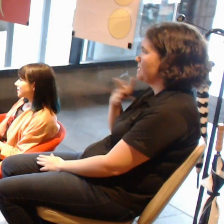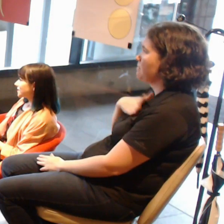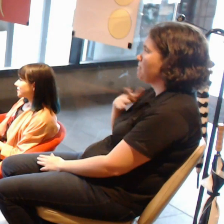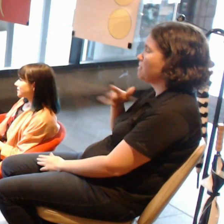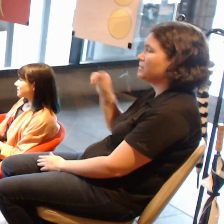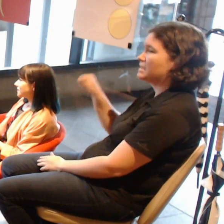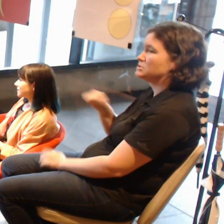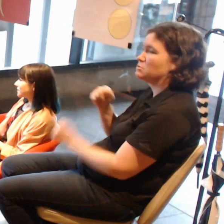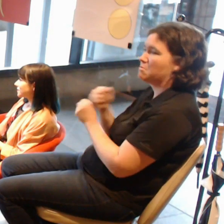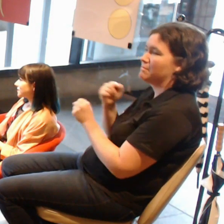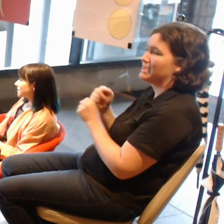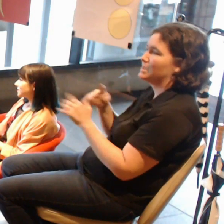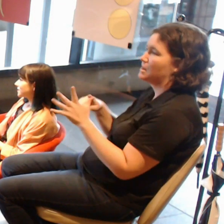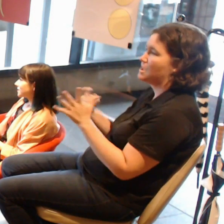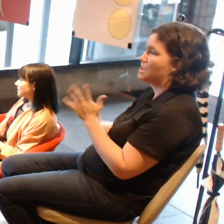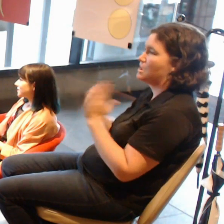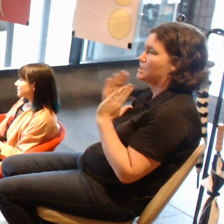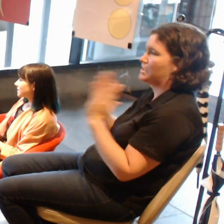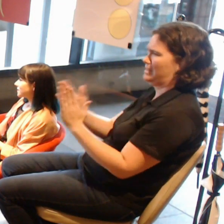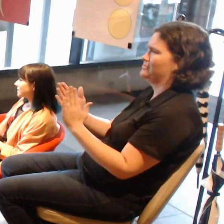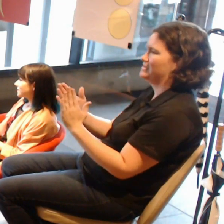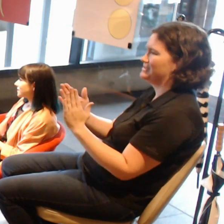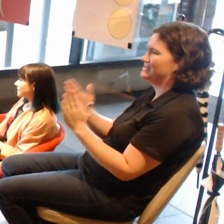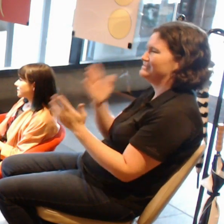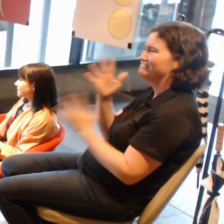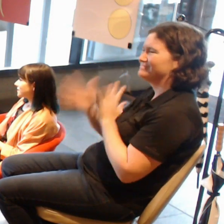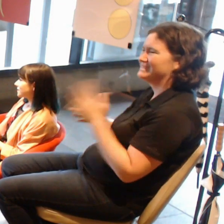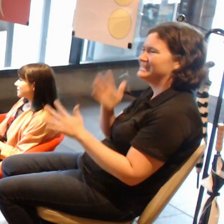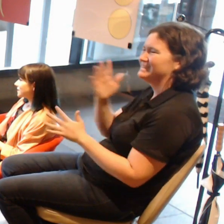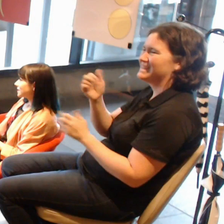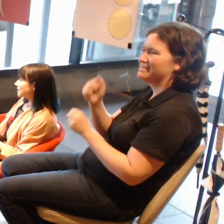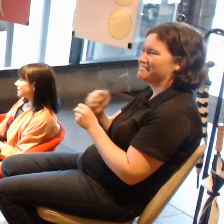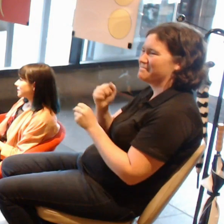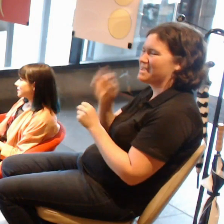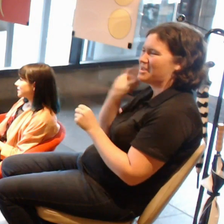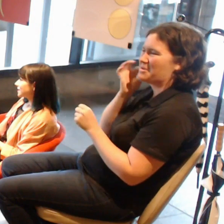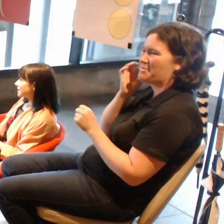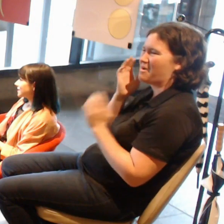was literally just they'd made a white wall gallery and put the works on the walls